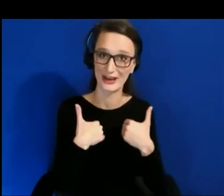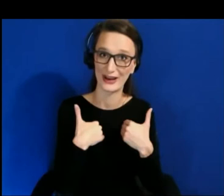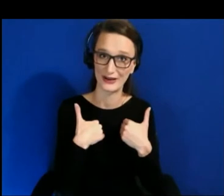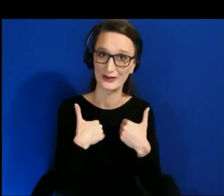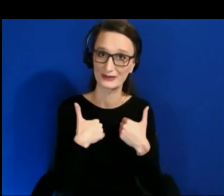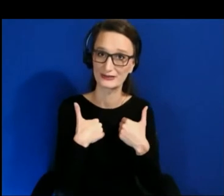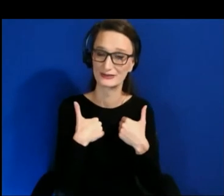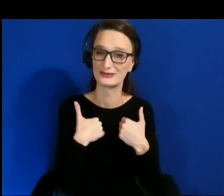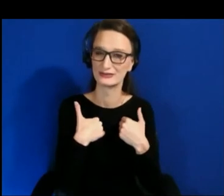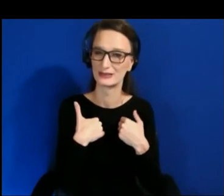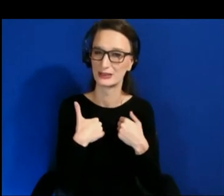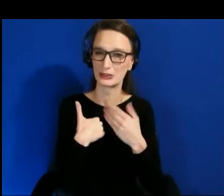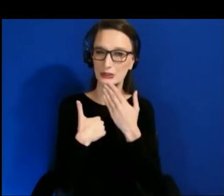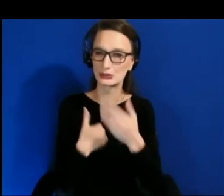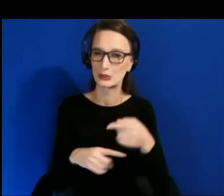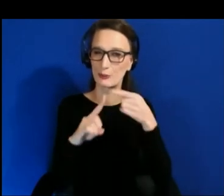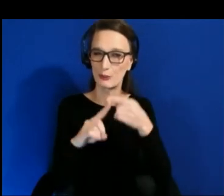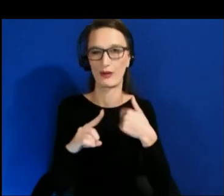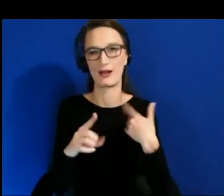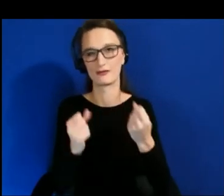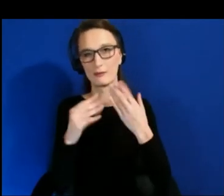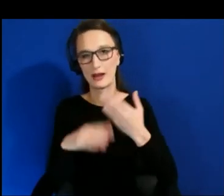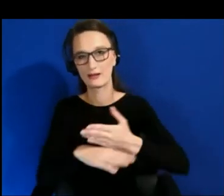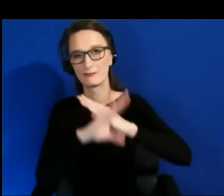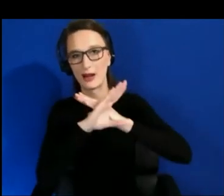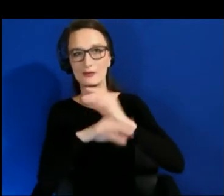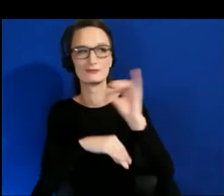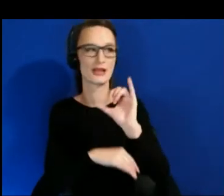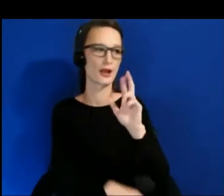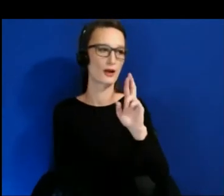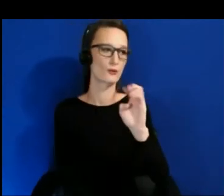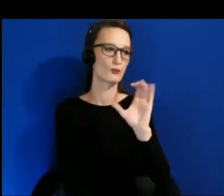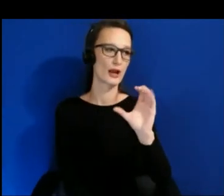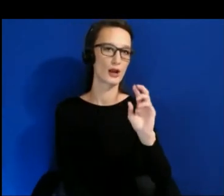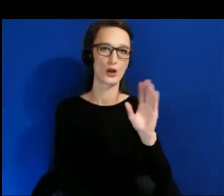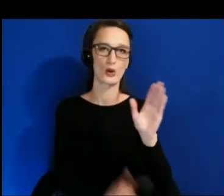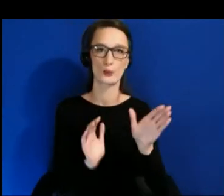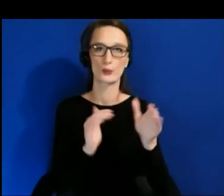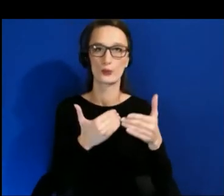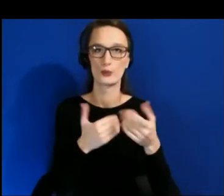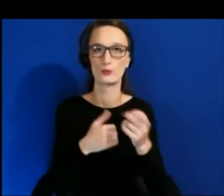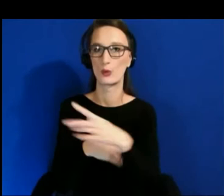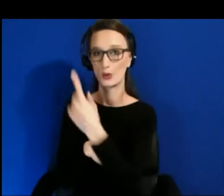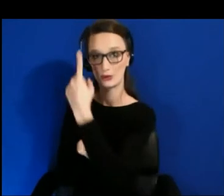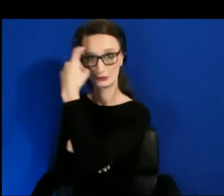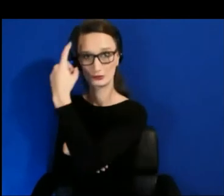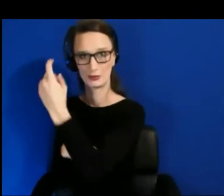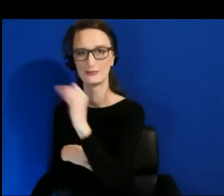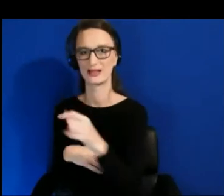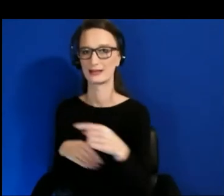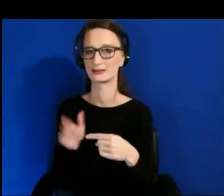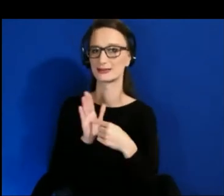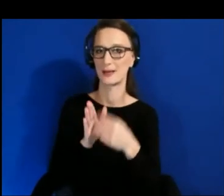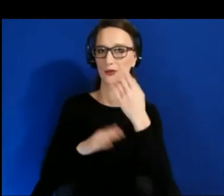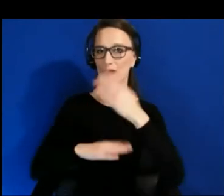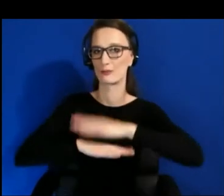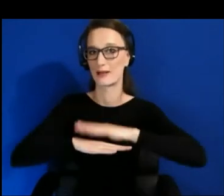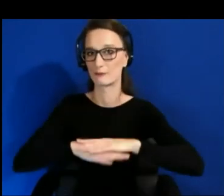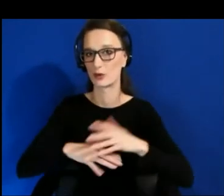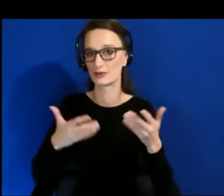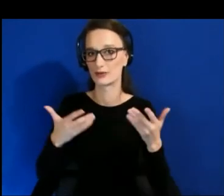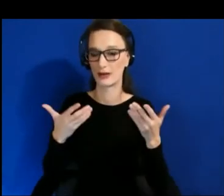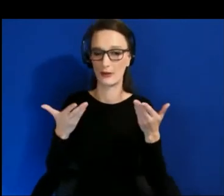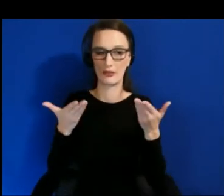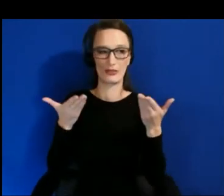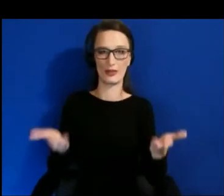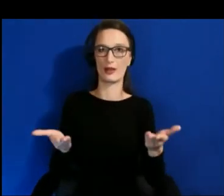You can look at things like Rec Room and Dreams as examples of platforms that exist that have literally no coding experience.